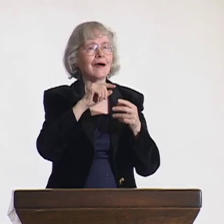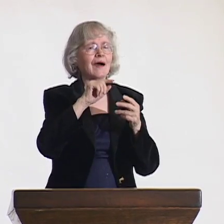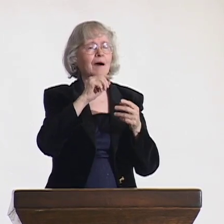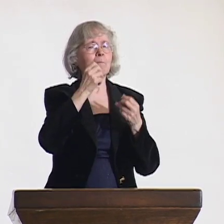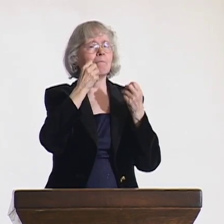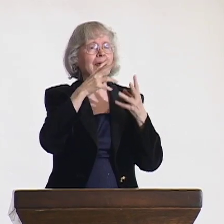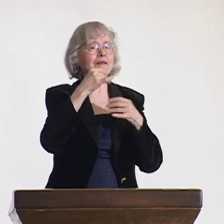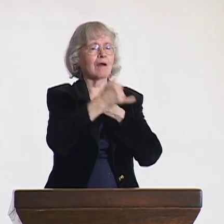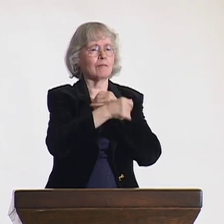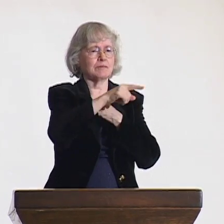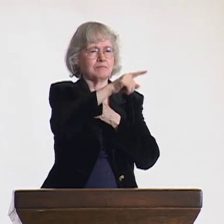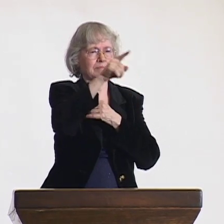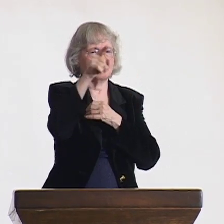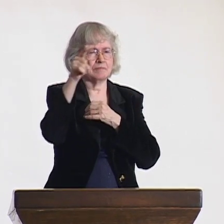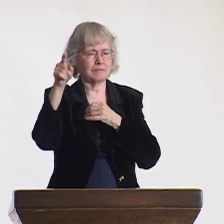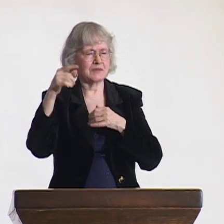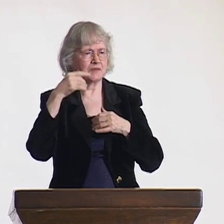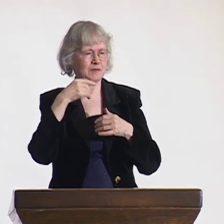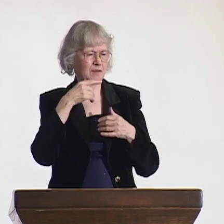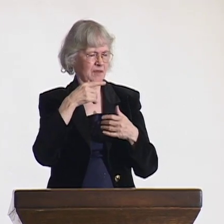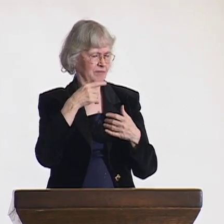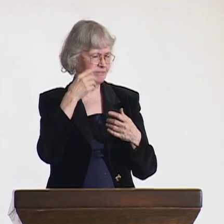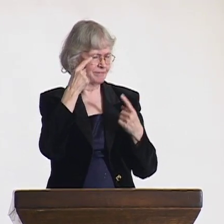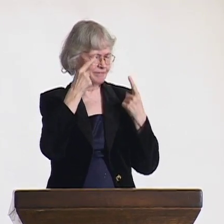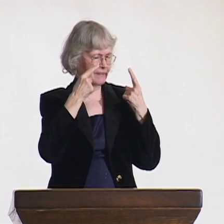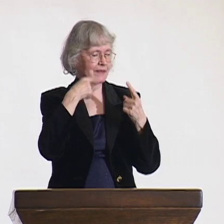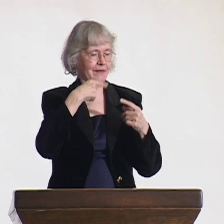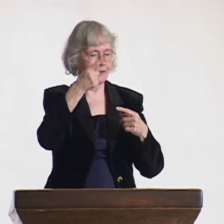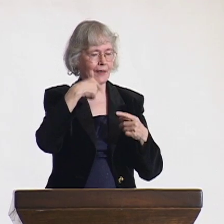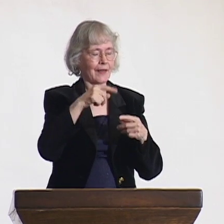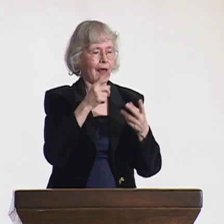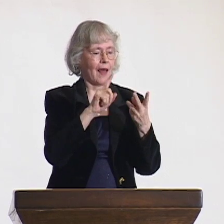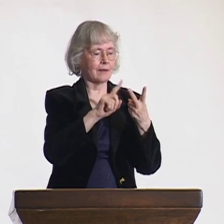to understand for the government officials who were working with the WFD.